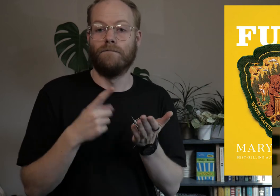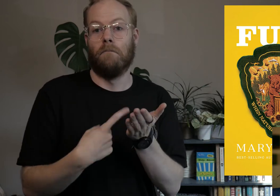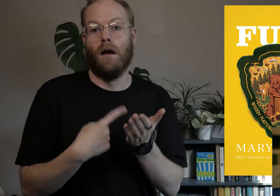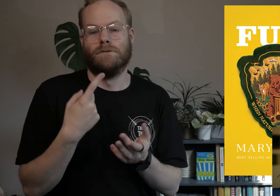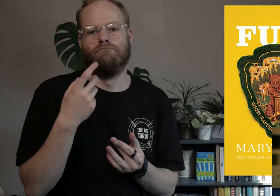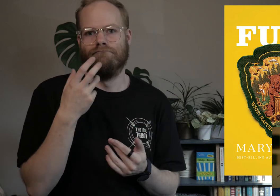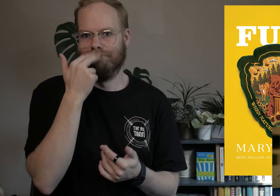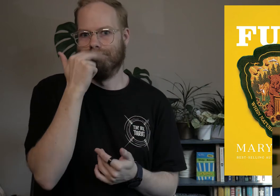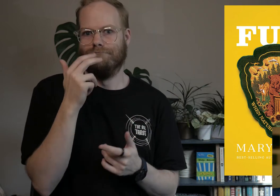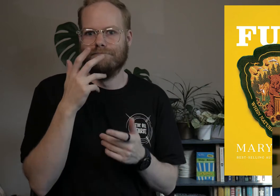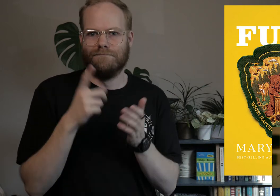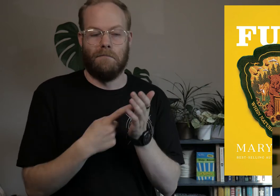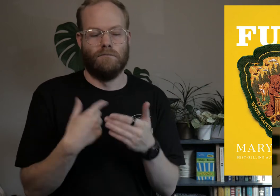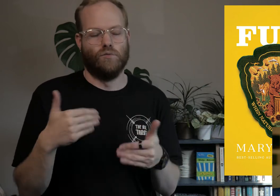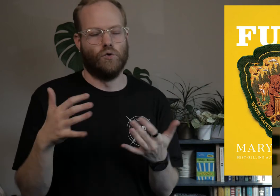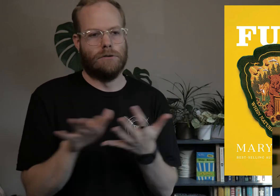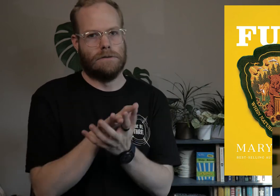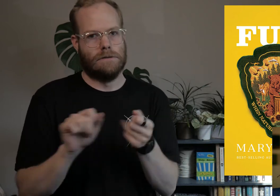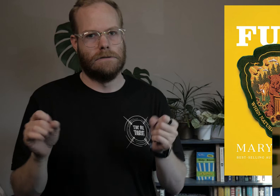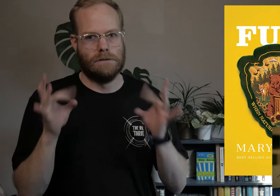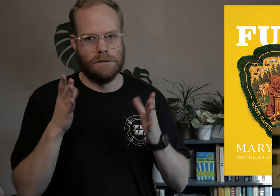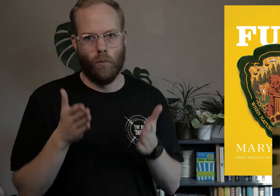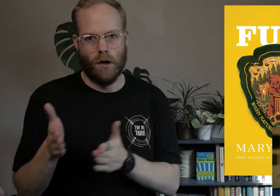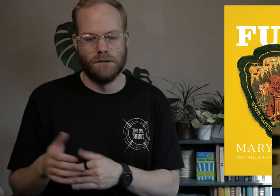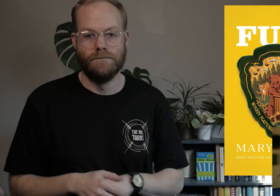sometimes in hilarious ways and sometimes in very destructive ways.